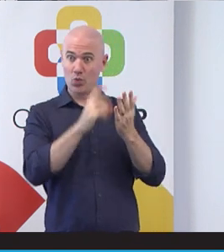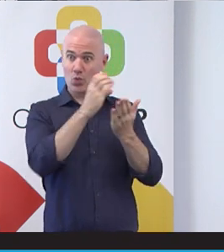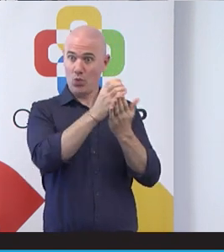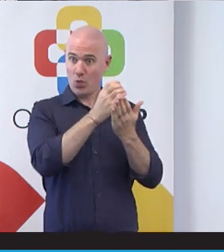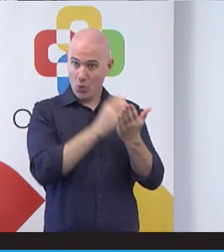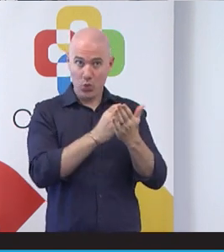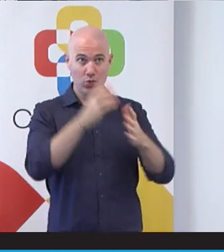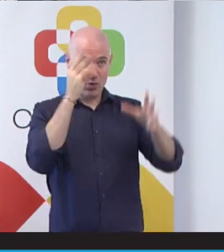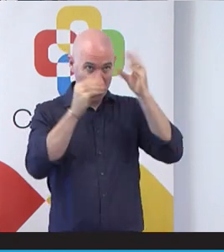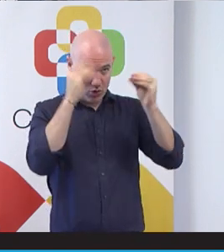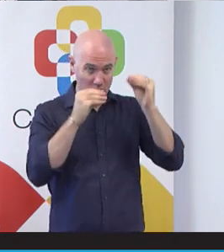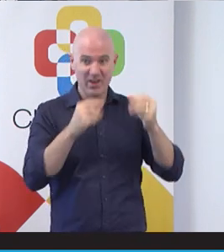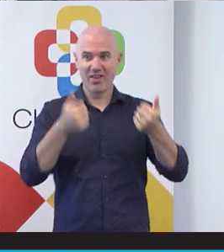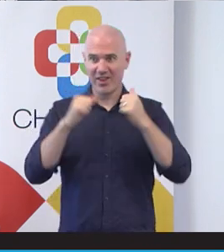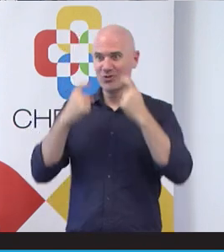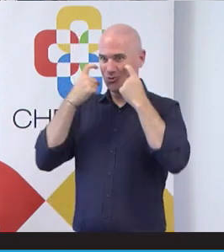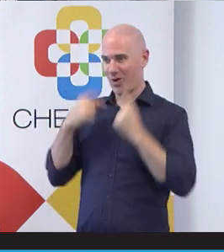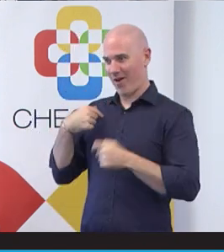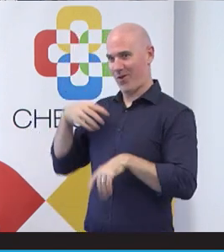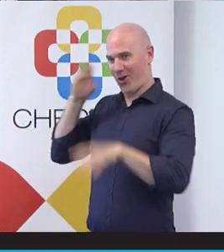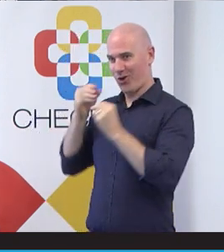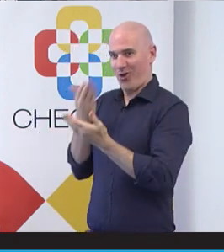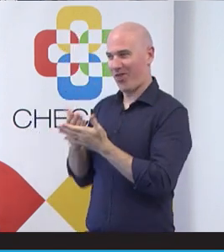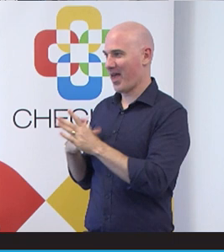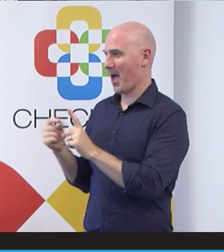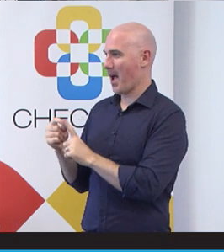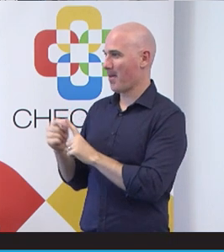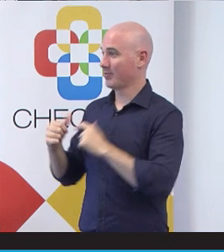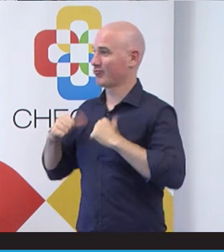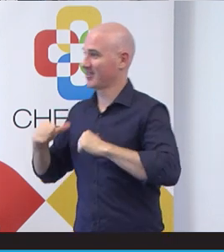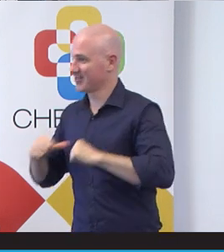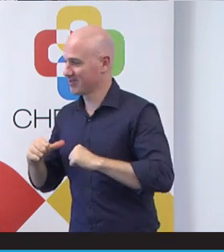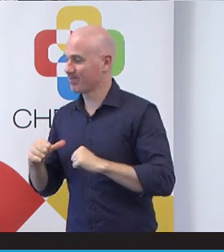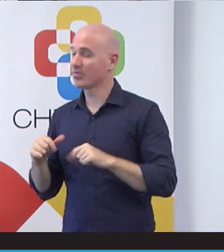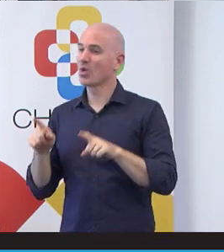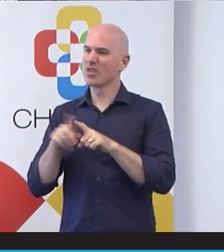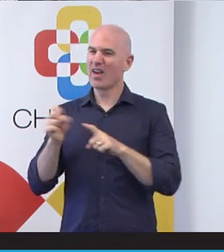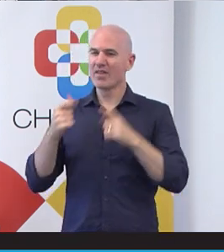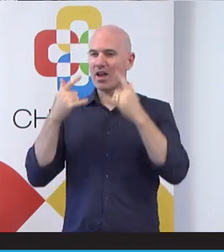using the app. So that's quite a good tool. But there's also things like accessibility checklists,